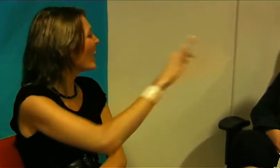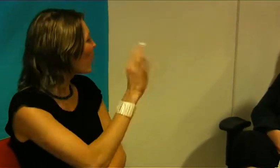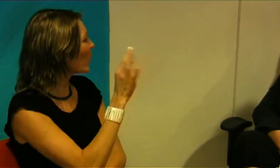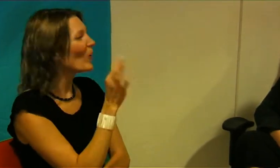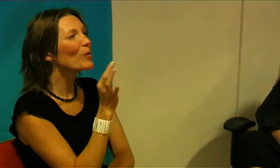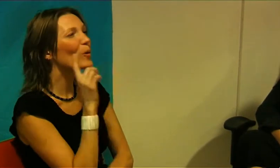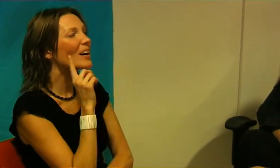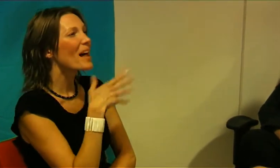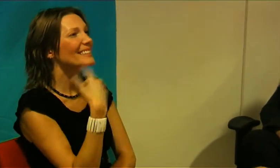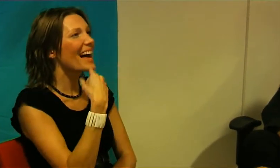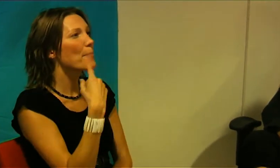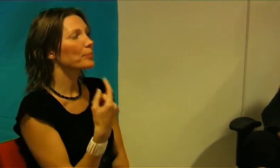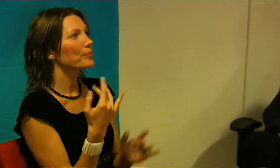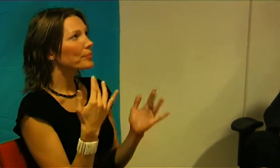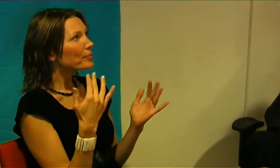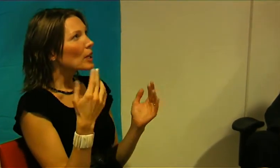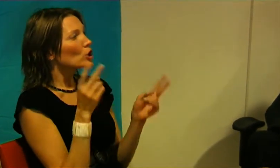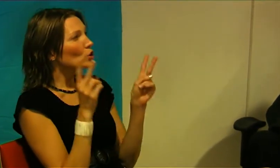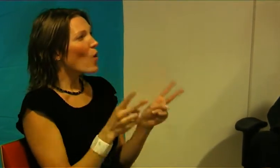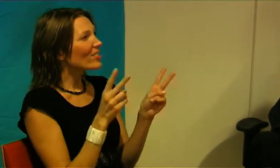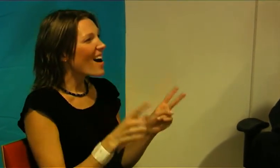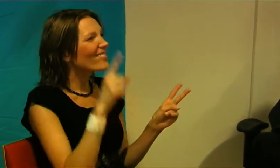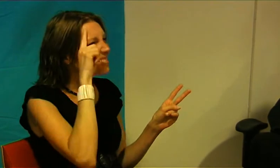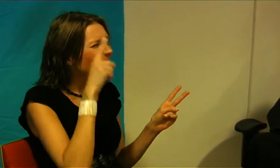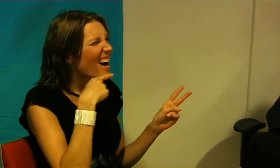How do you use to say? Like father...